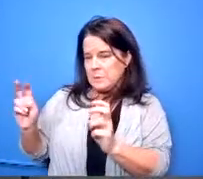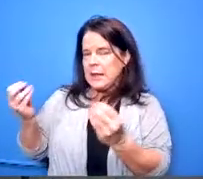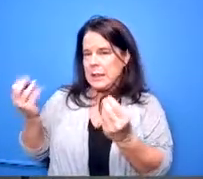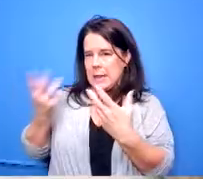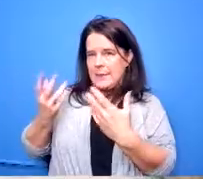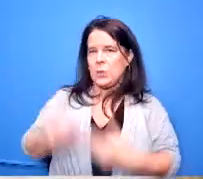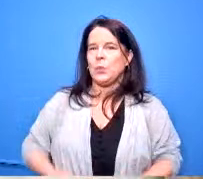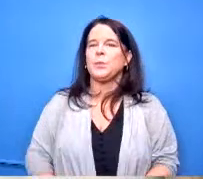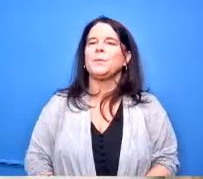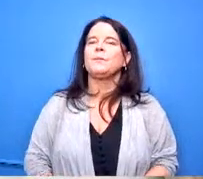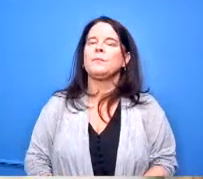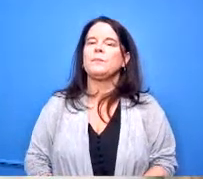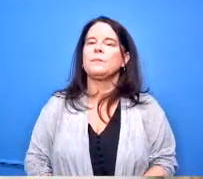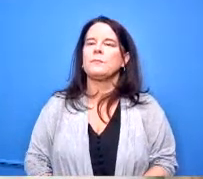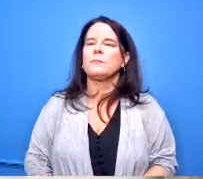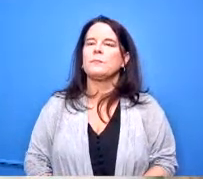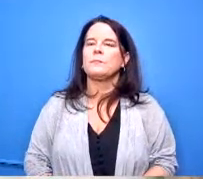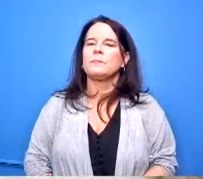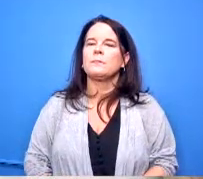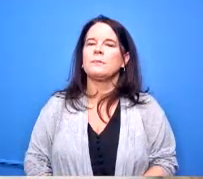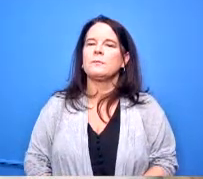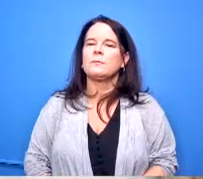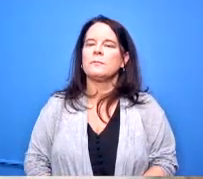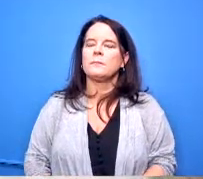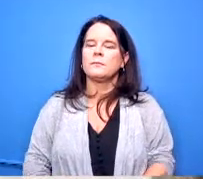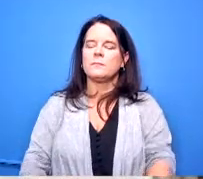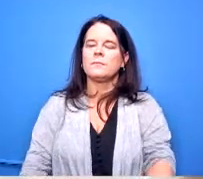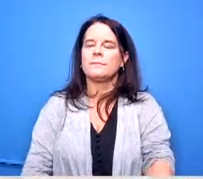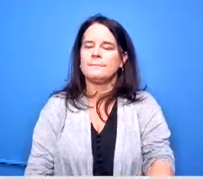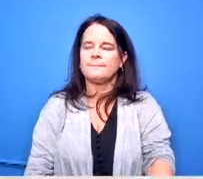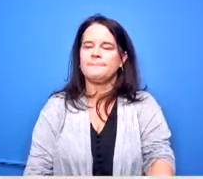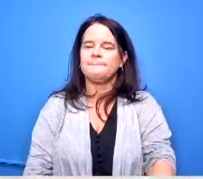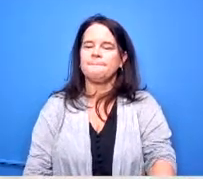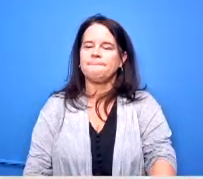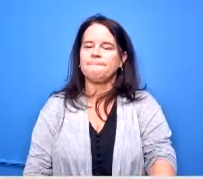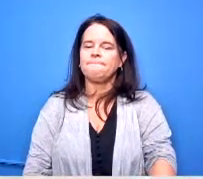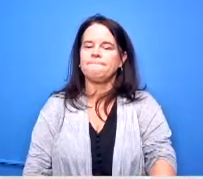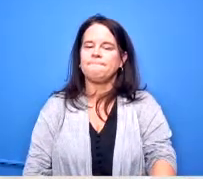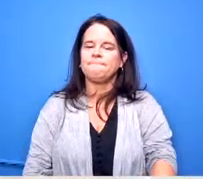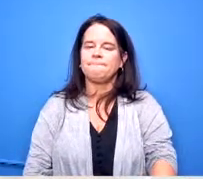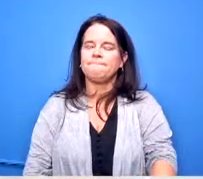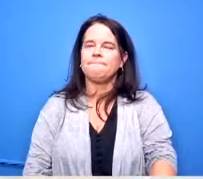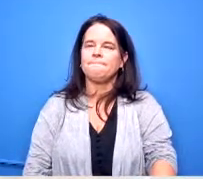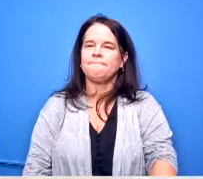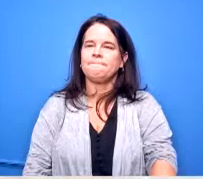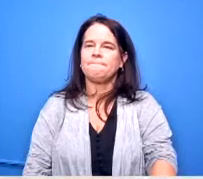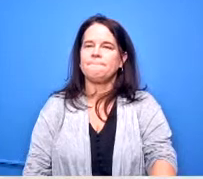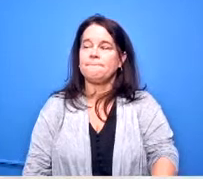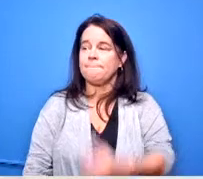we're happy to answer those questions thank you dr lolly are there any questions from the board